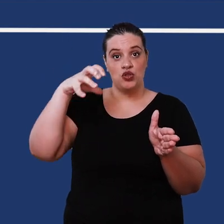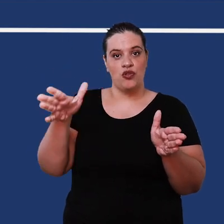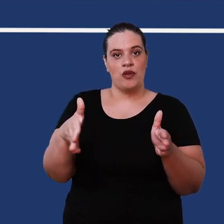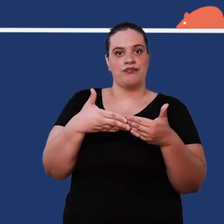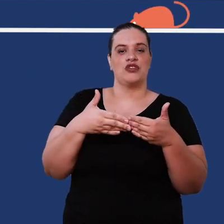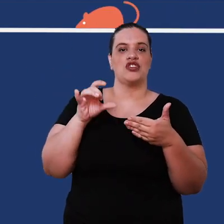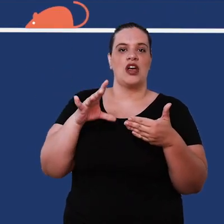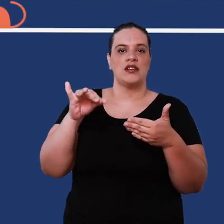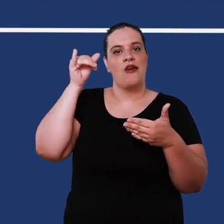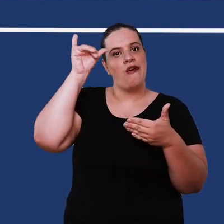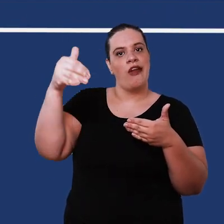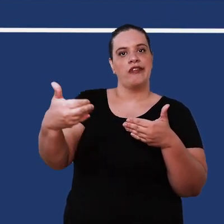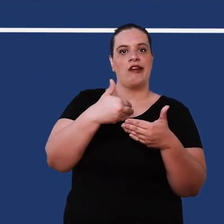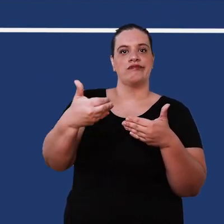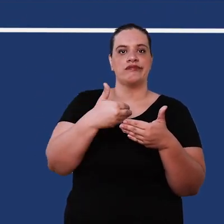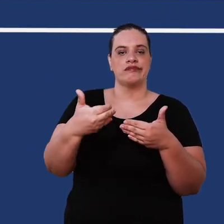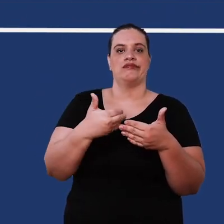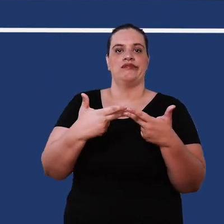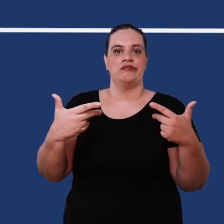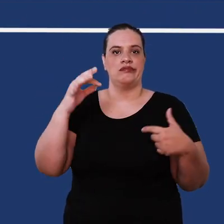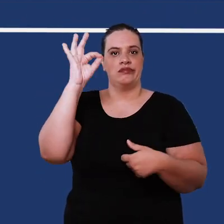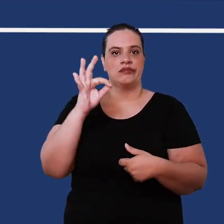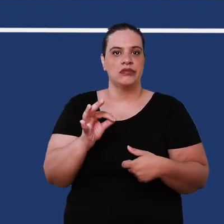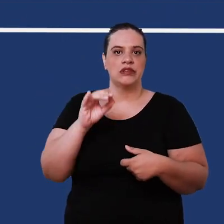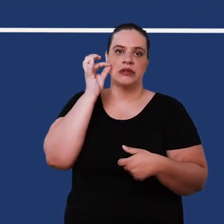tip will close, preventing the entry of rodent insects that they will